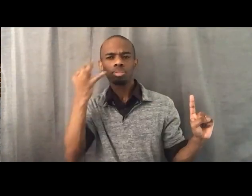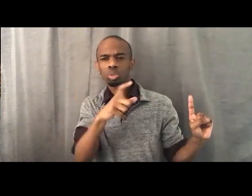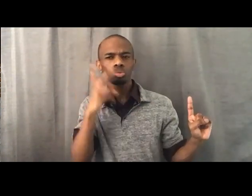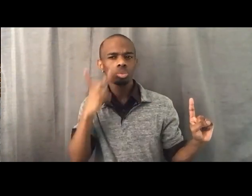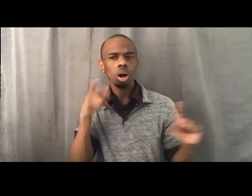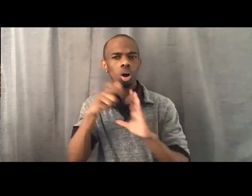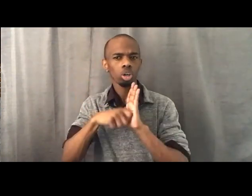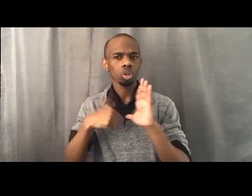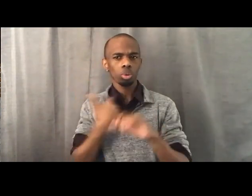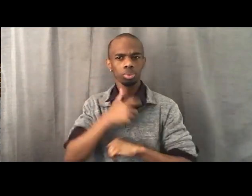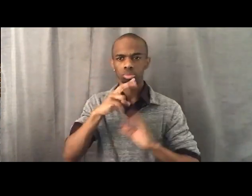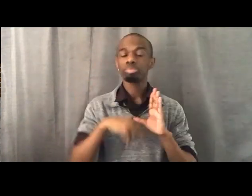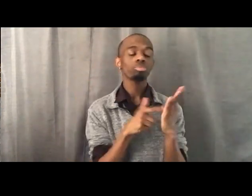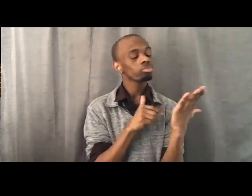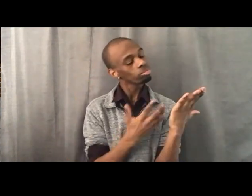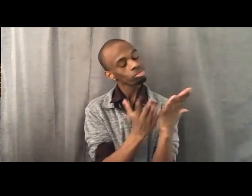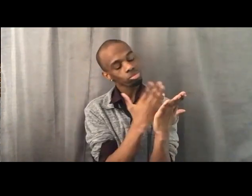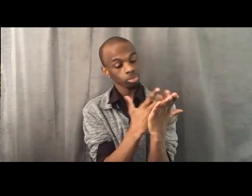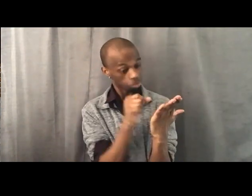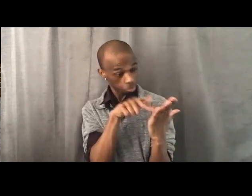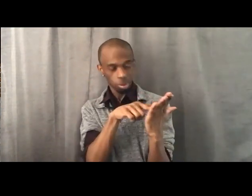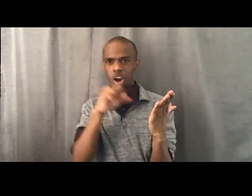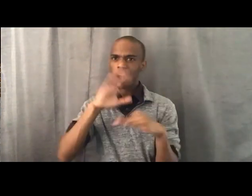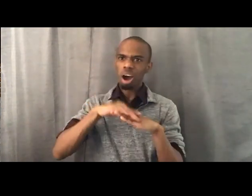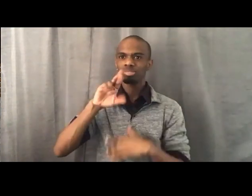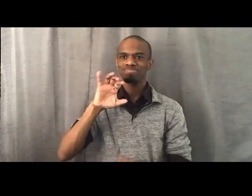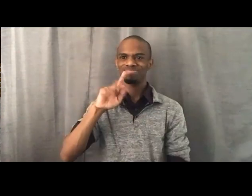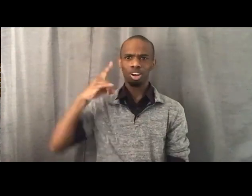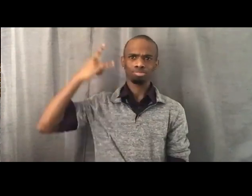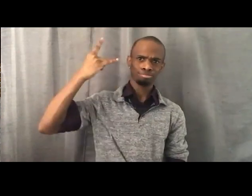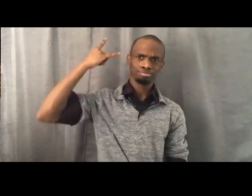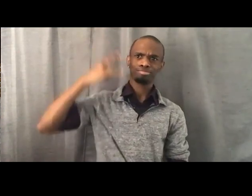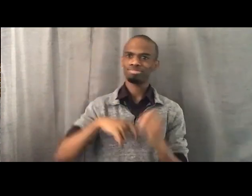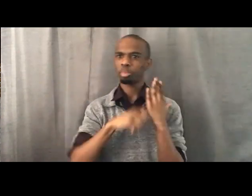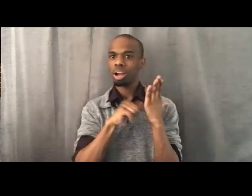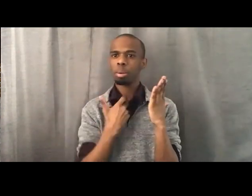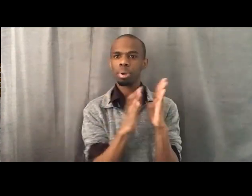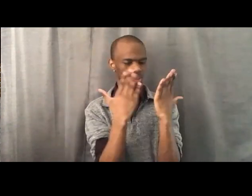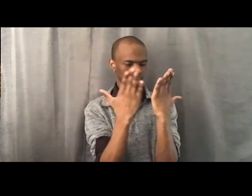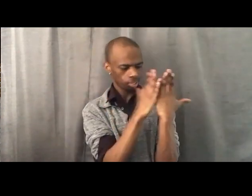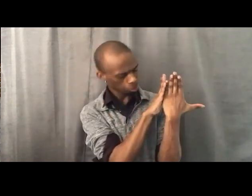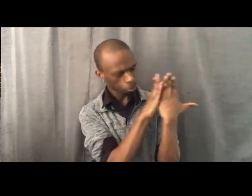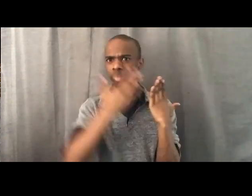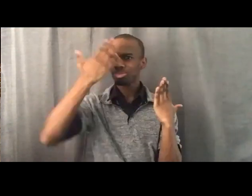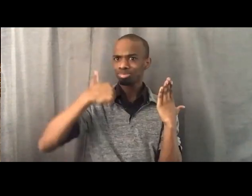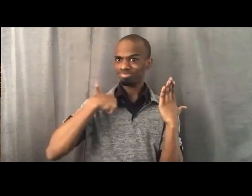So I'm on the cover of a rock magazine. I don't know if you know this. I feel really accomplished.